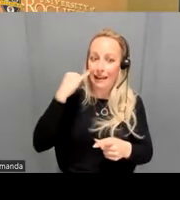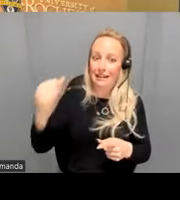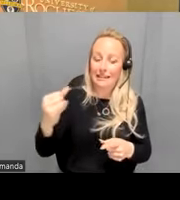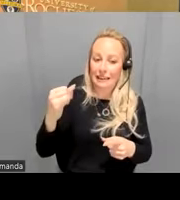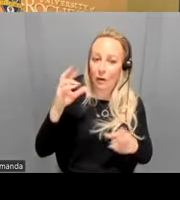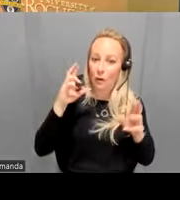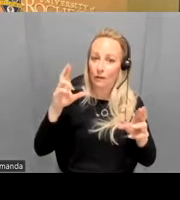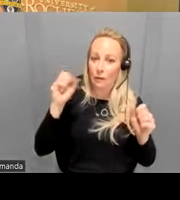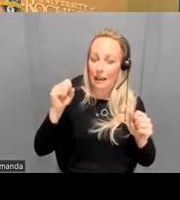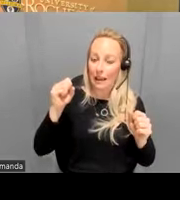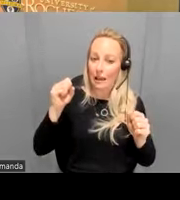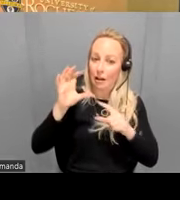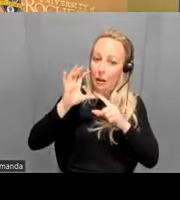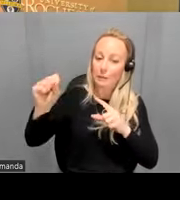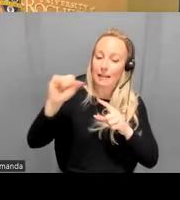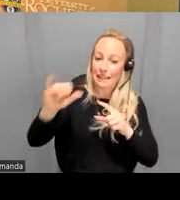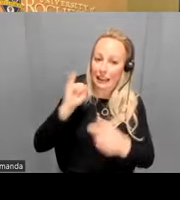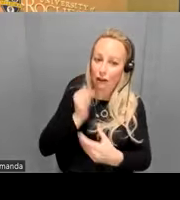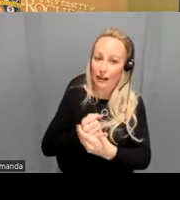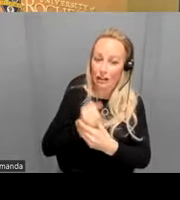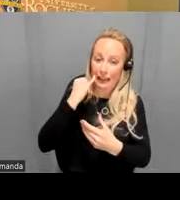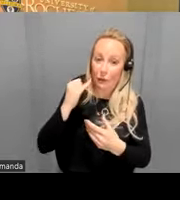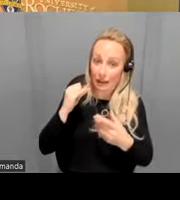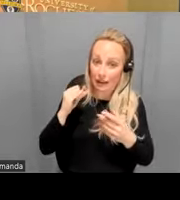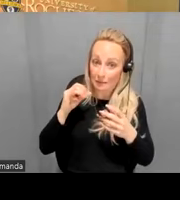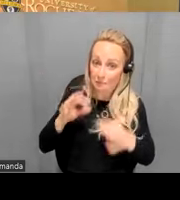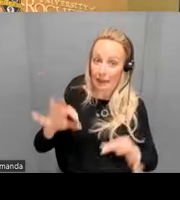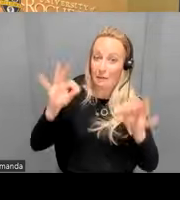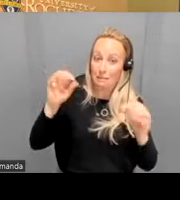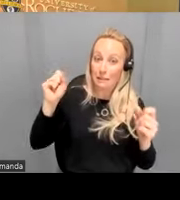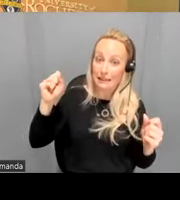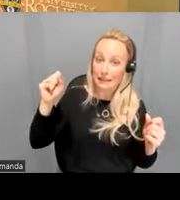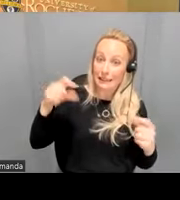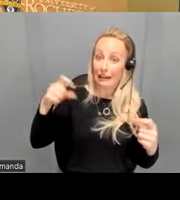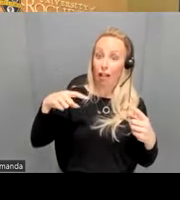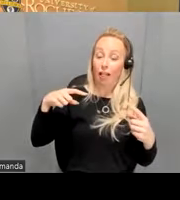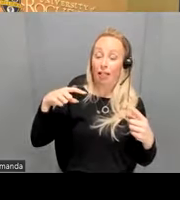optimize the intervention if we pick up a signal that it is increasing belonging um in our future